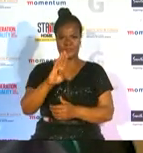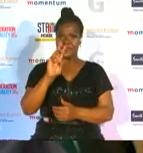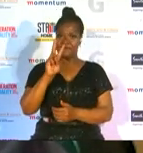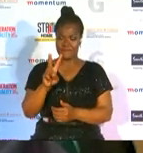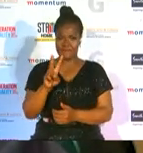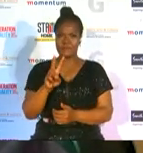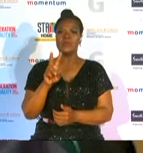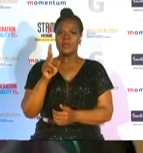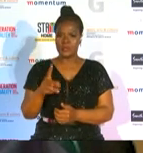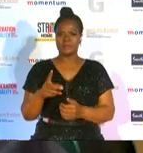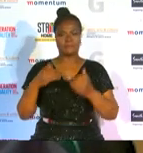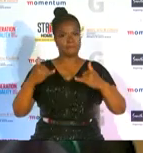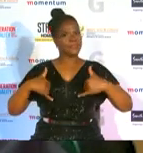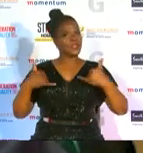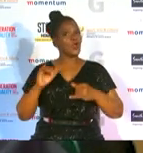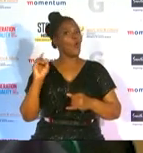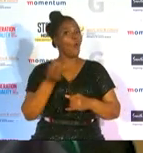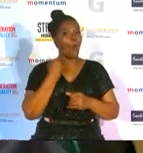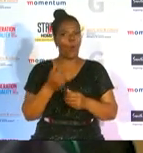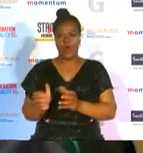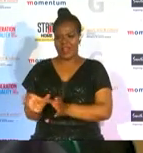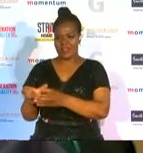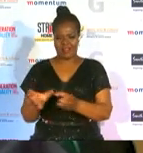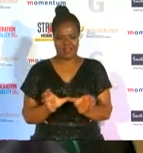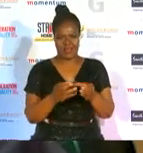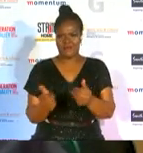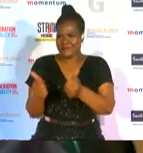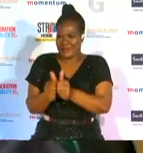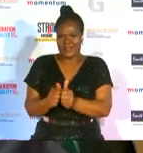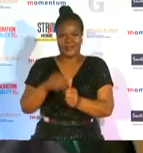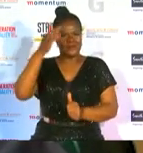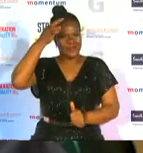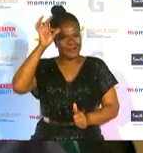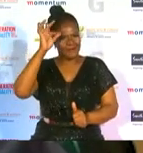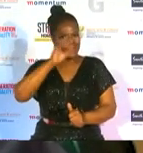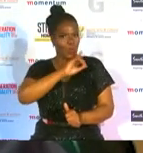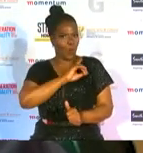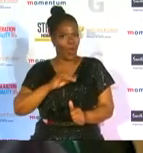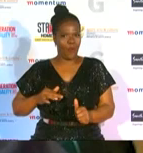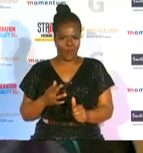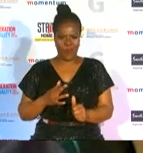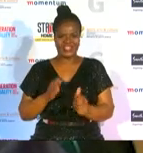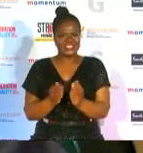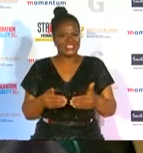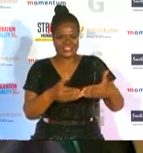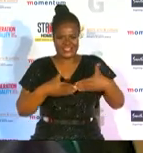sectors to partner with government in creating safer communities no abuse